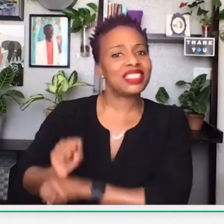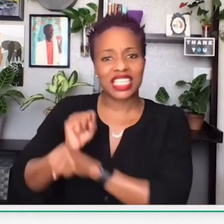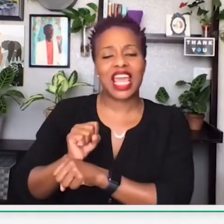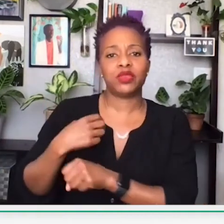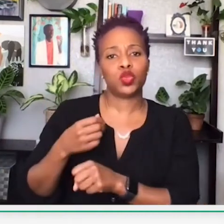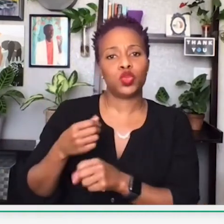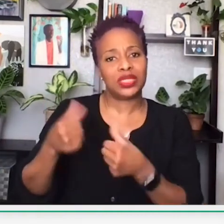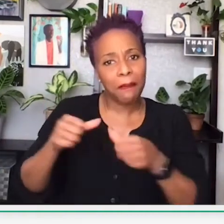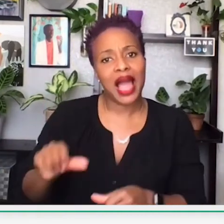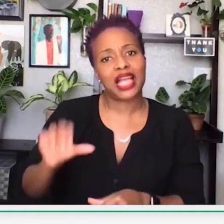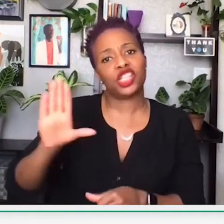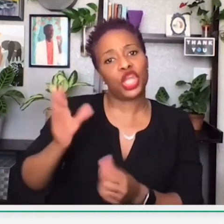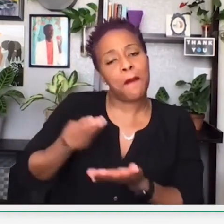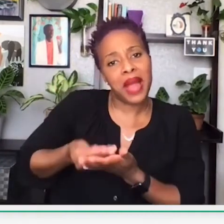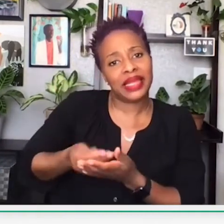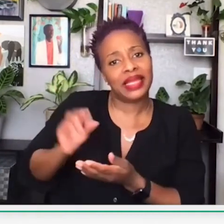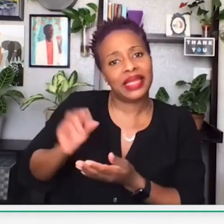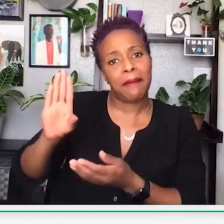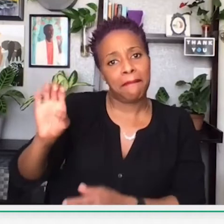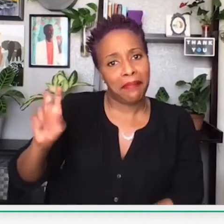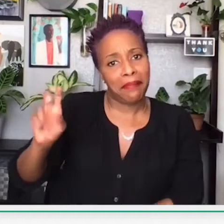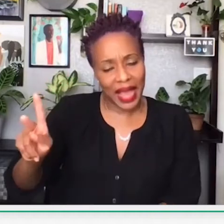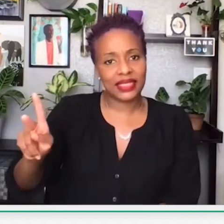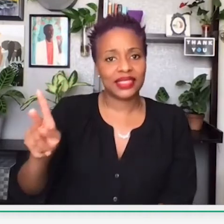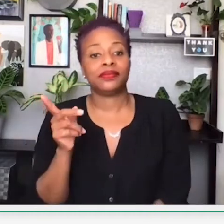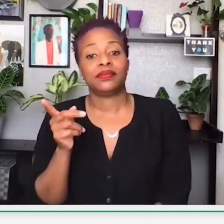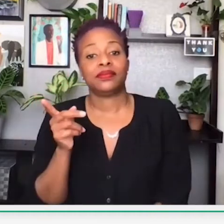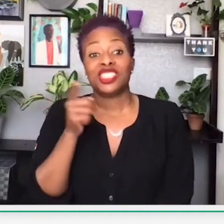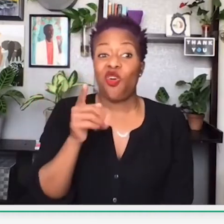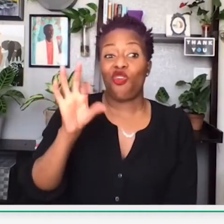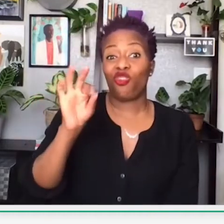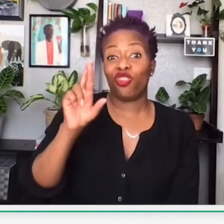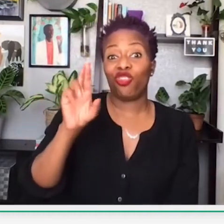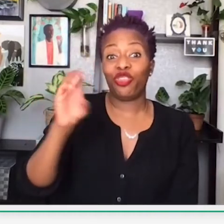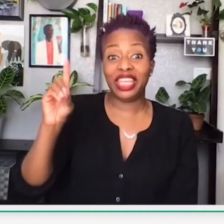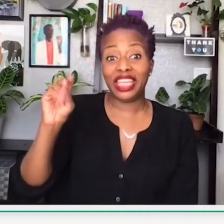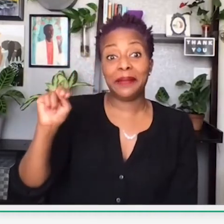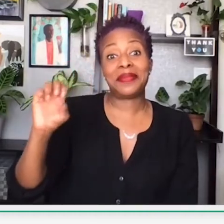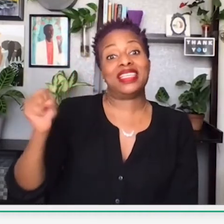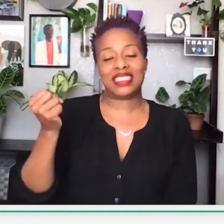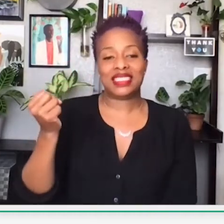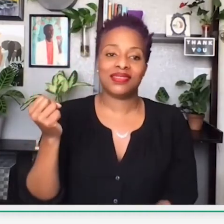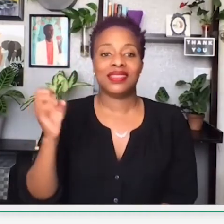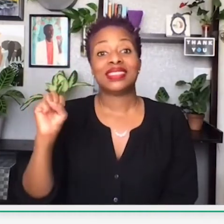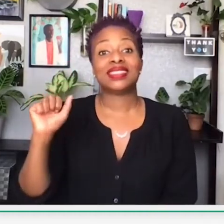to encourage the the freed slaves to save their money in banks.